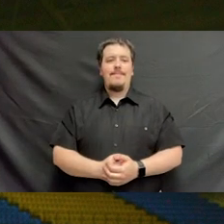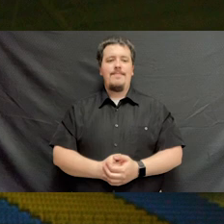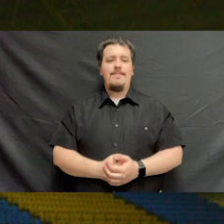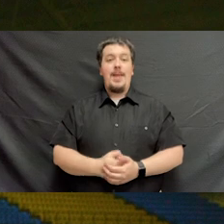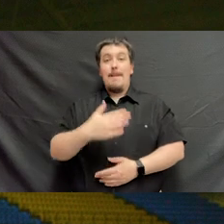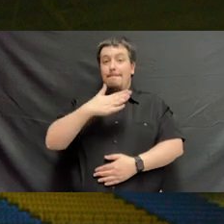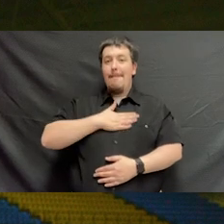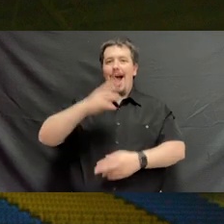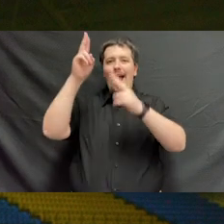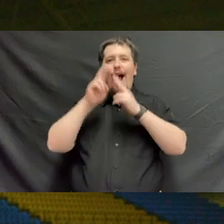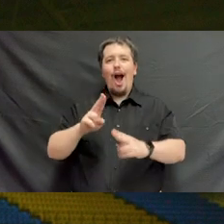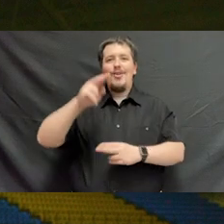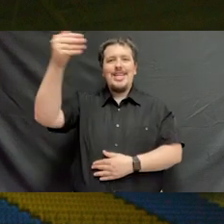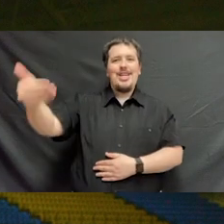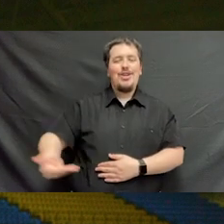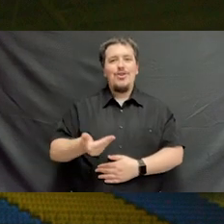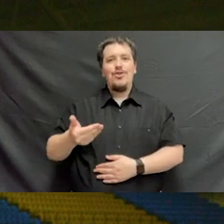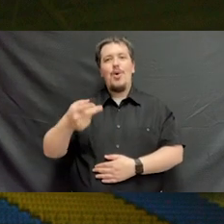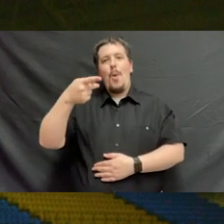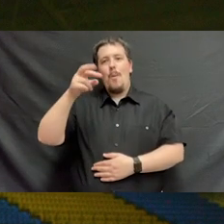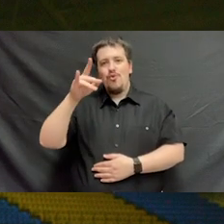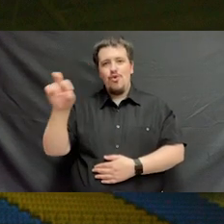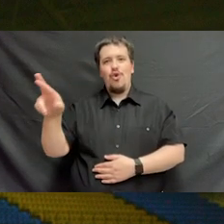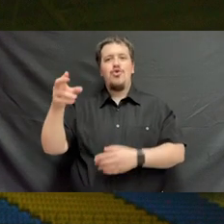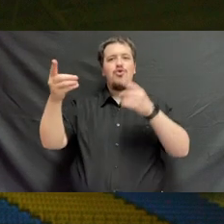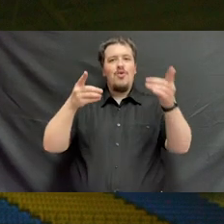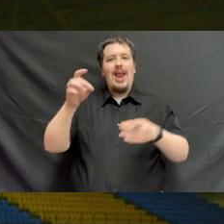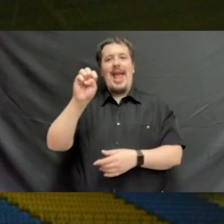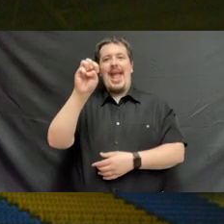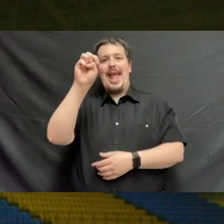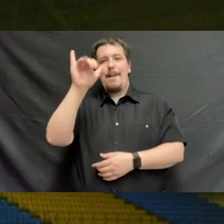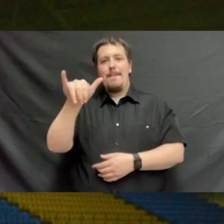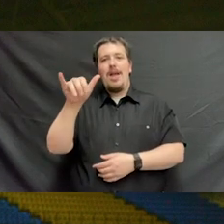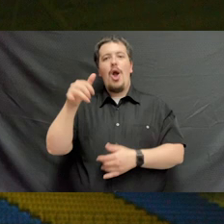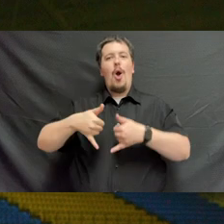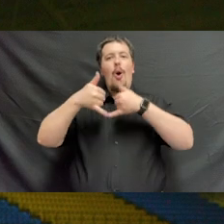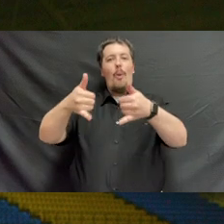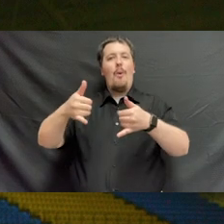It's my honor to introduce producer, director and Emmy award-winning actor, Timothy Busfield,